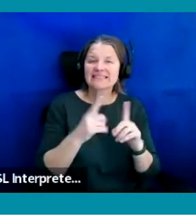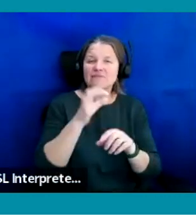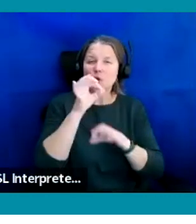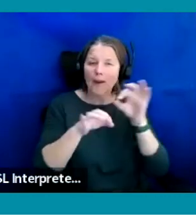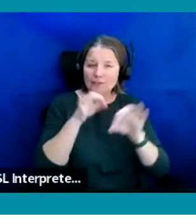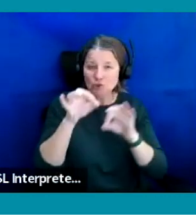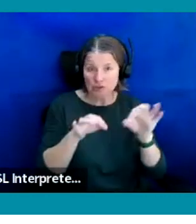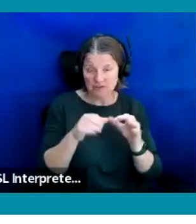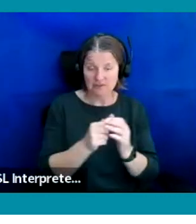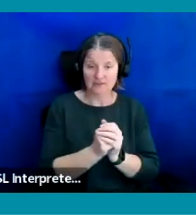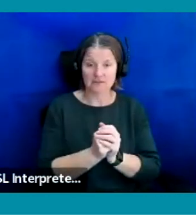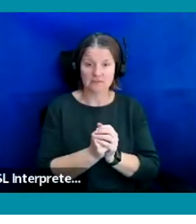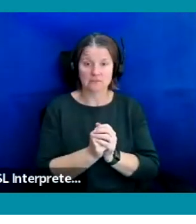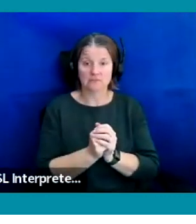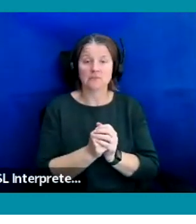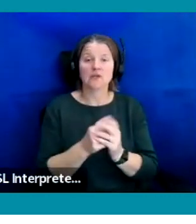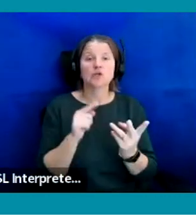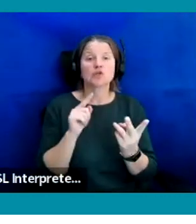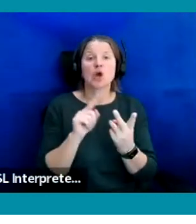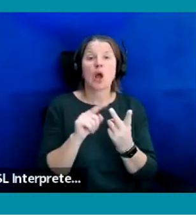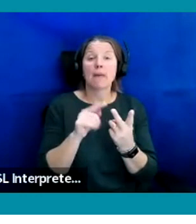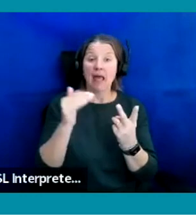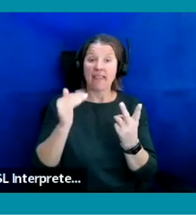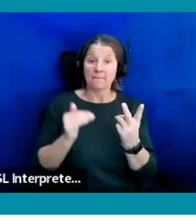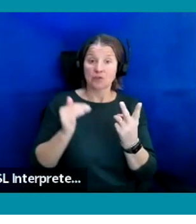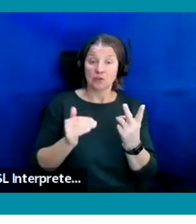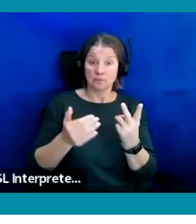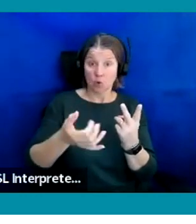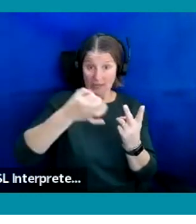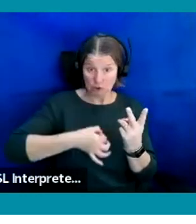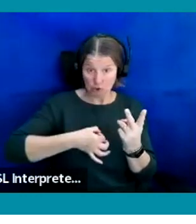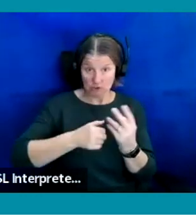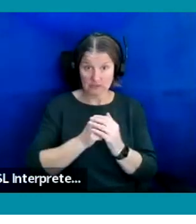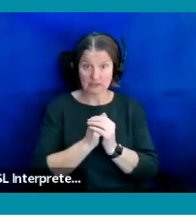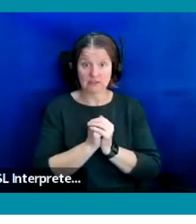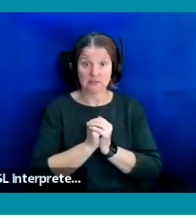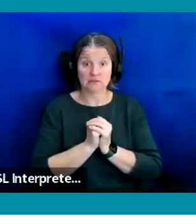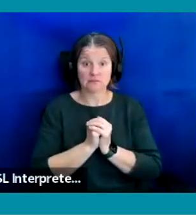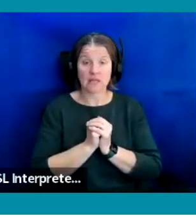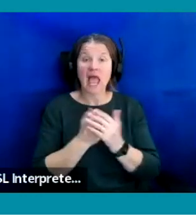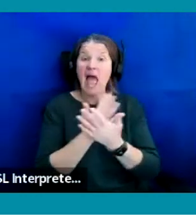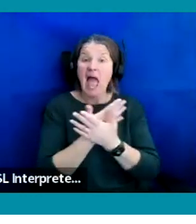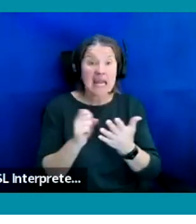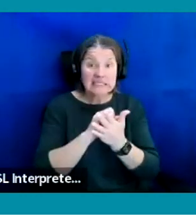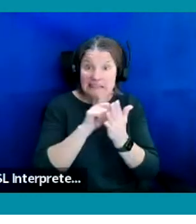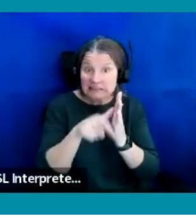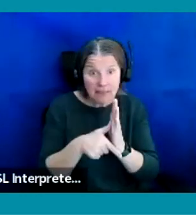So couple towards the bottom, yes, is any disability is considered and you don't have